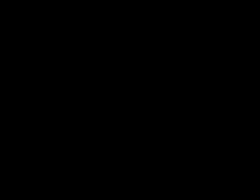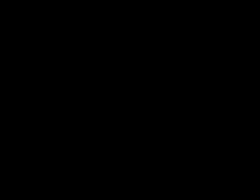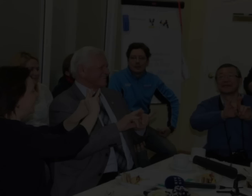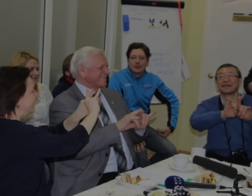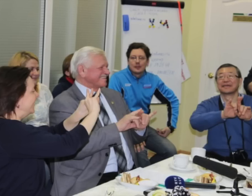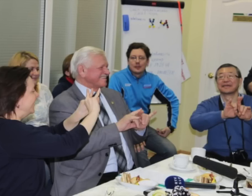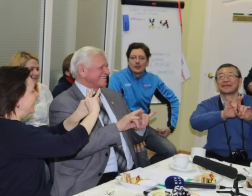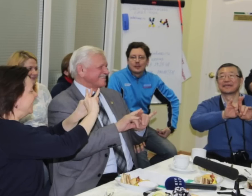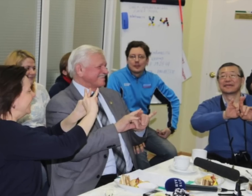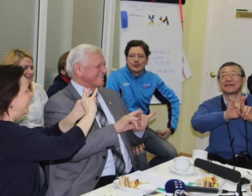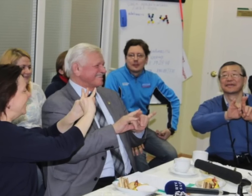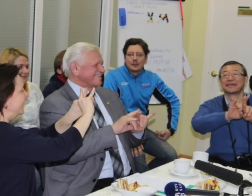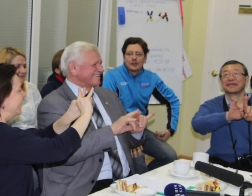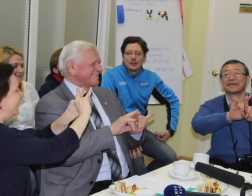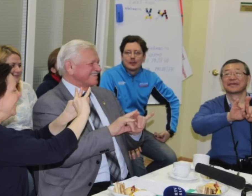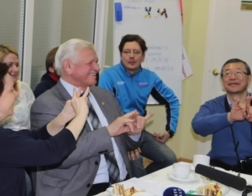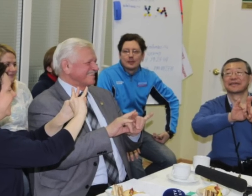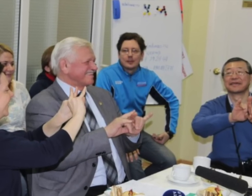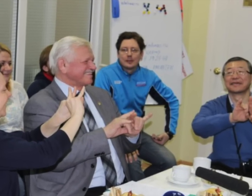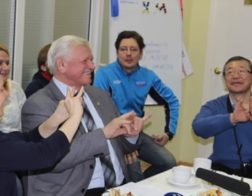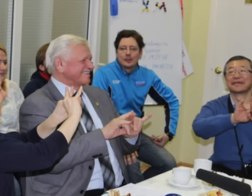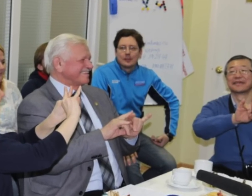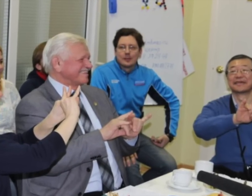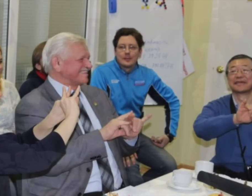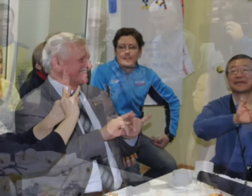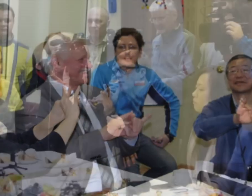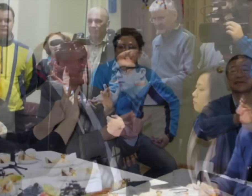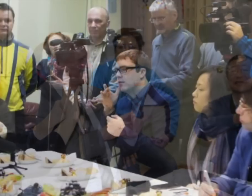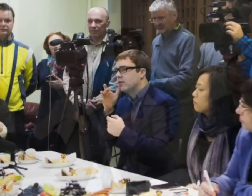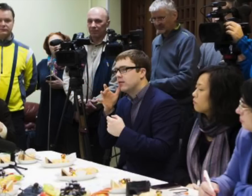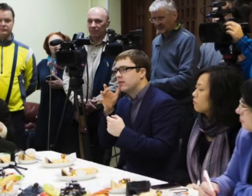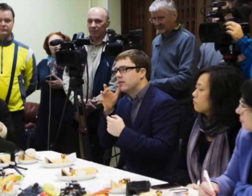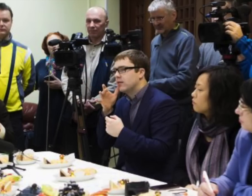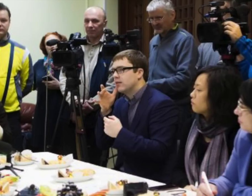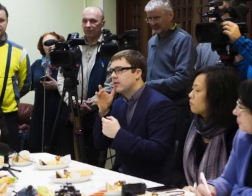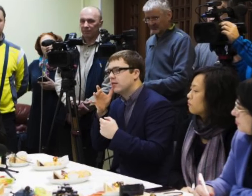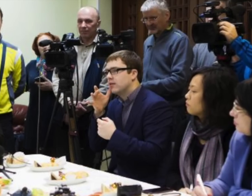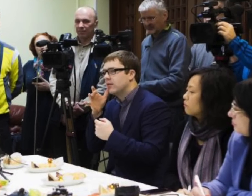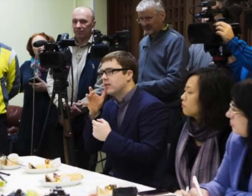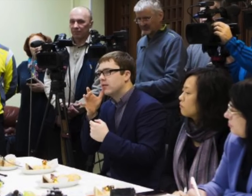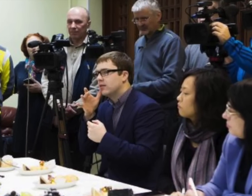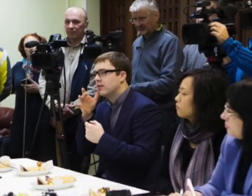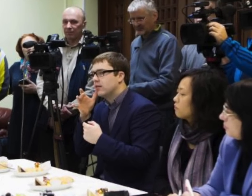The more information I give to them, the more they understand the importance of ICSD. Nonetheless, I am very pleased with the outcome